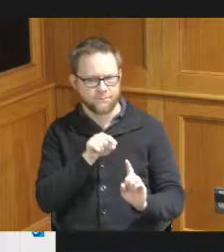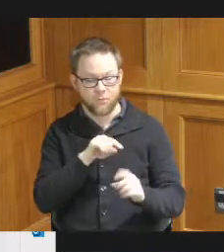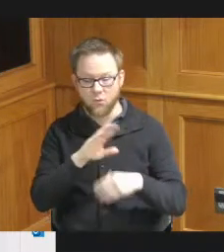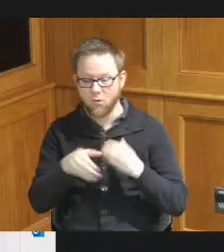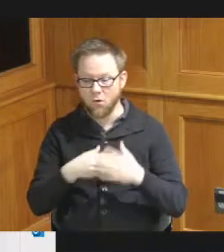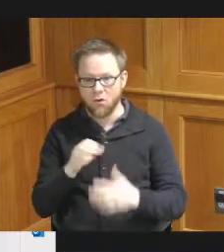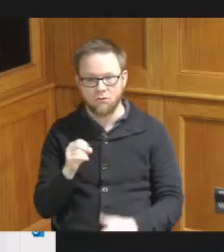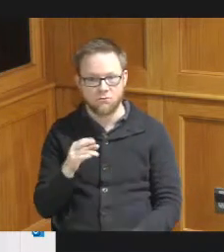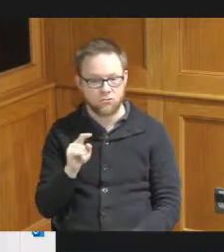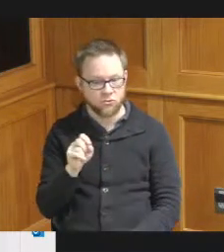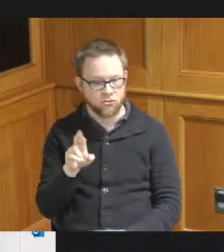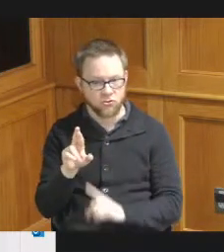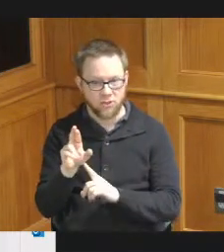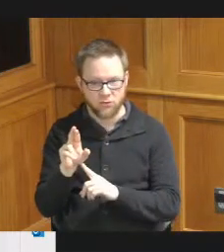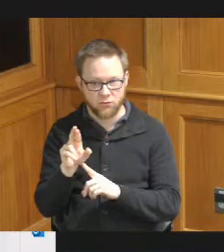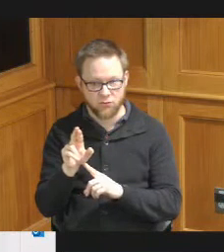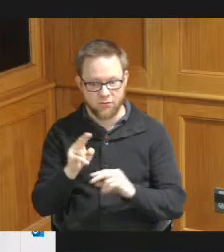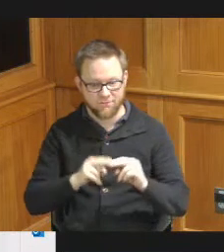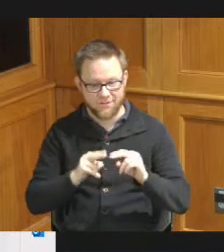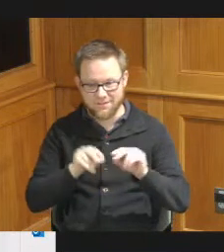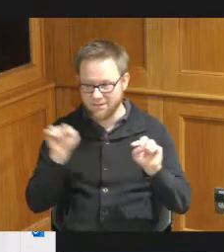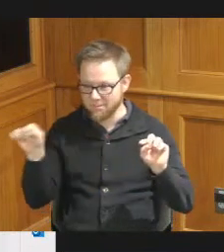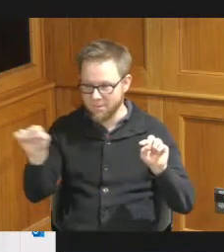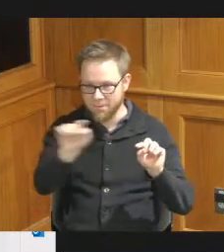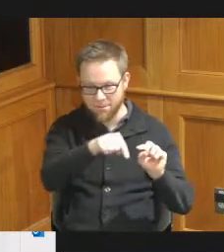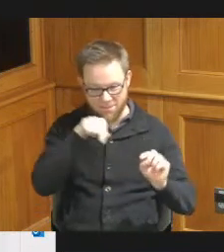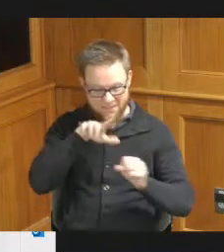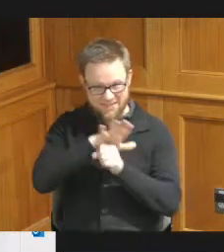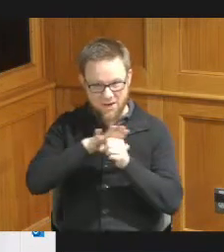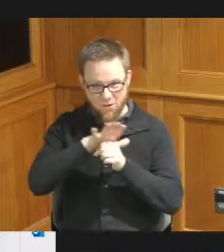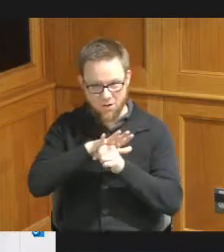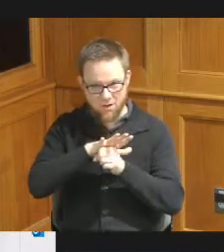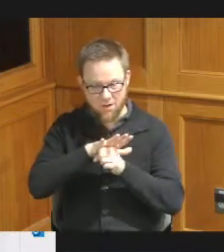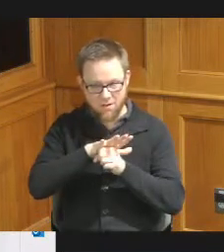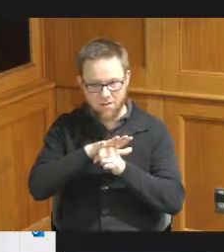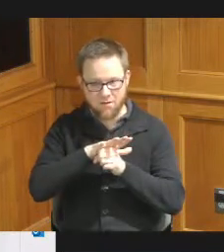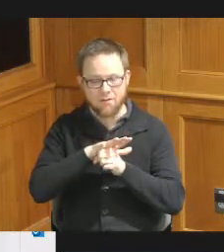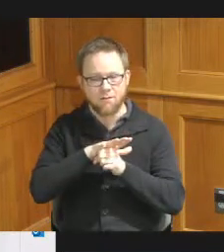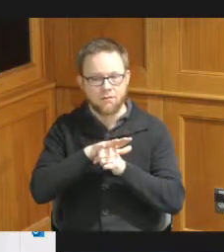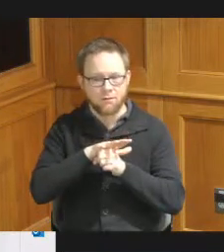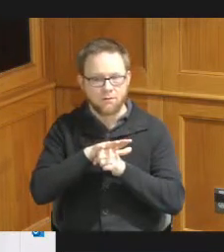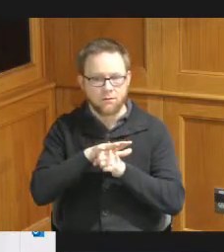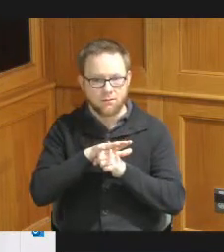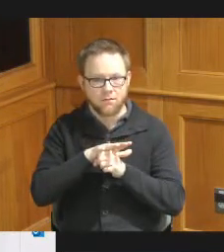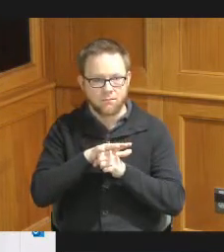or the majority of the shelters that serve this jurisdiction are located in Cincinnati